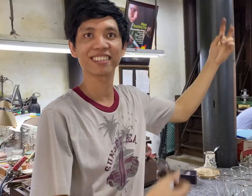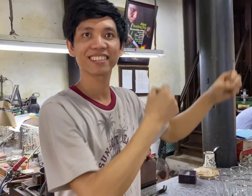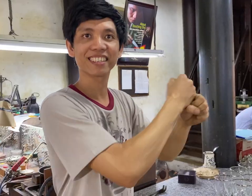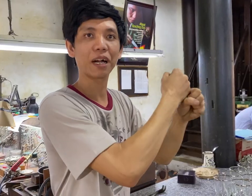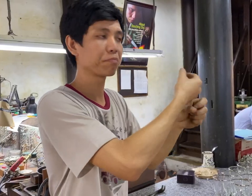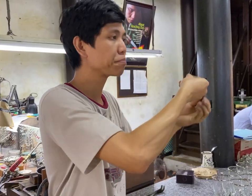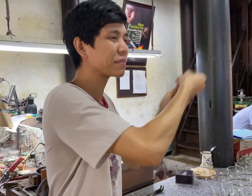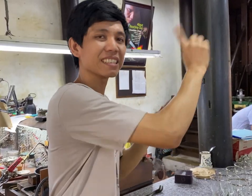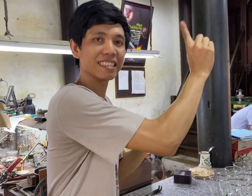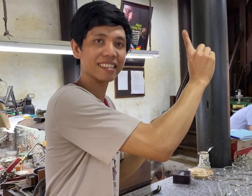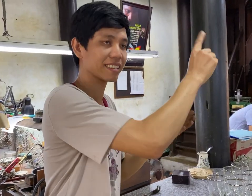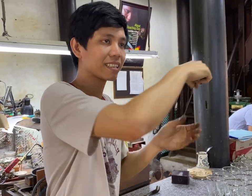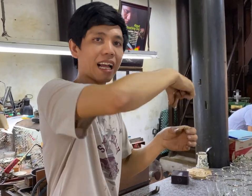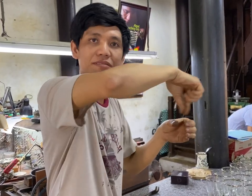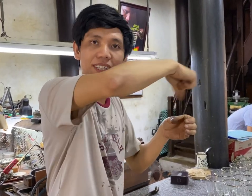The second store is for coffee only.